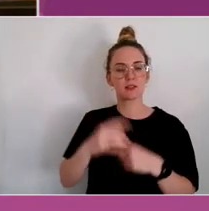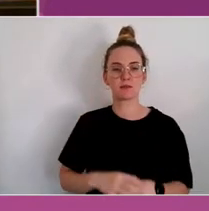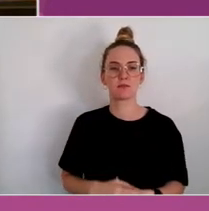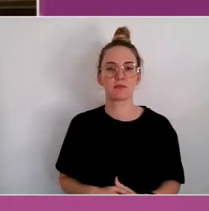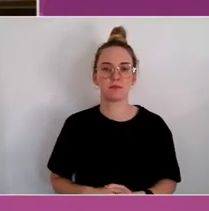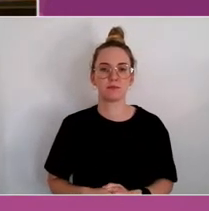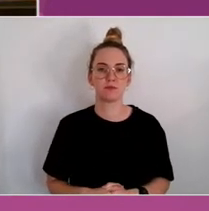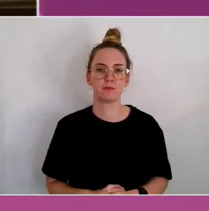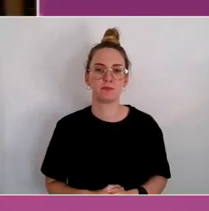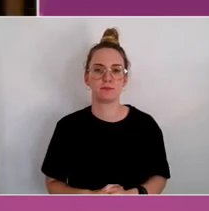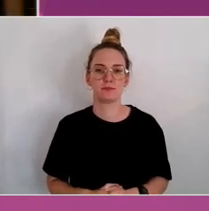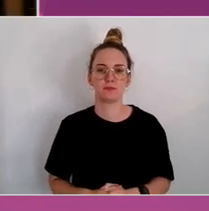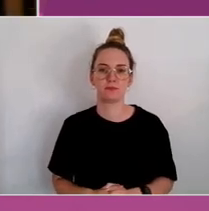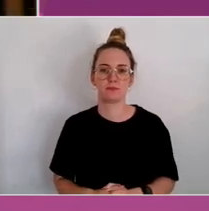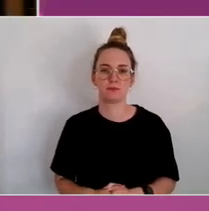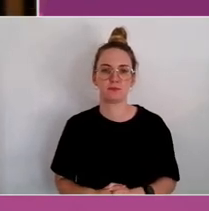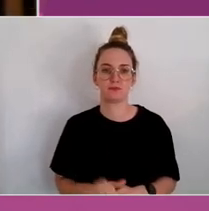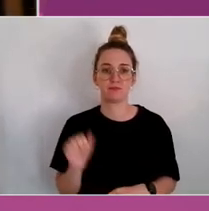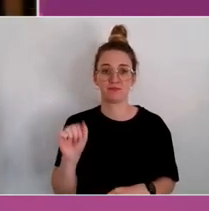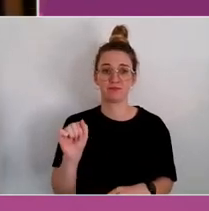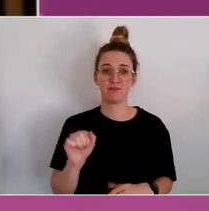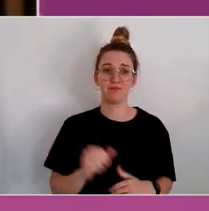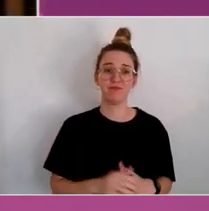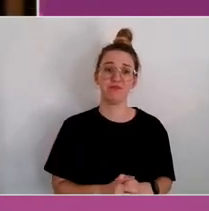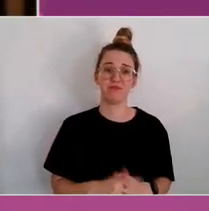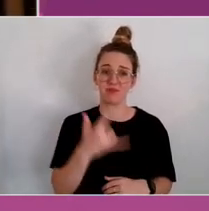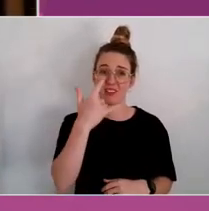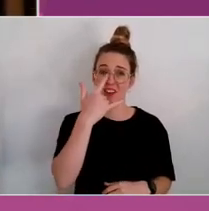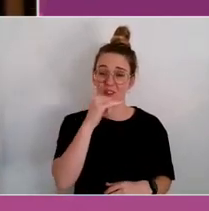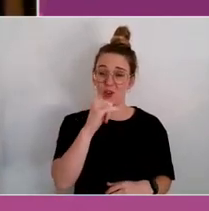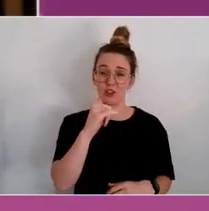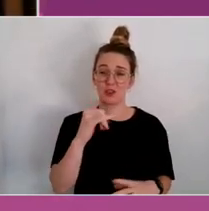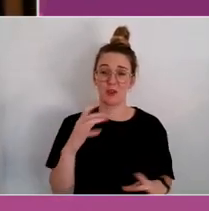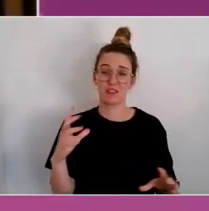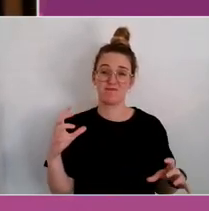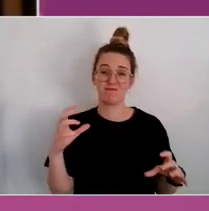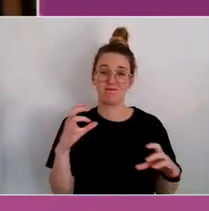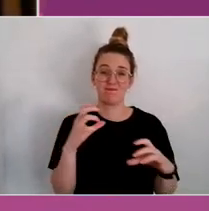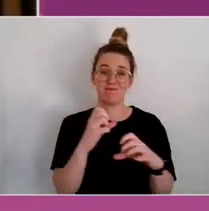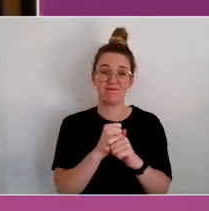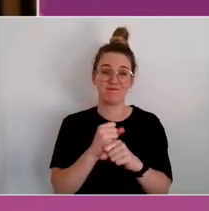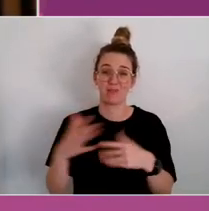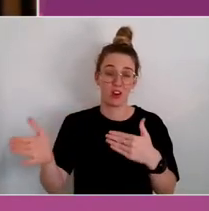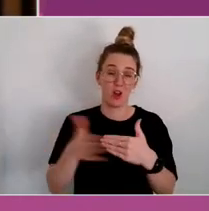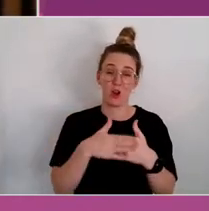Unfortunately, we have to draw to a close this fascinating conversation.